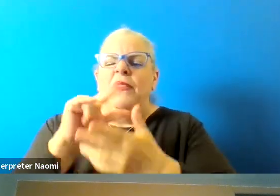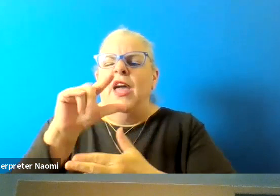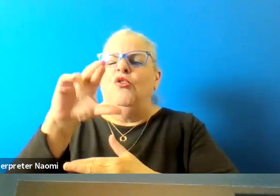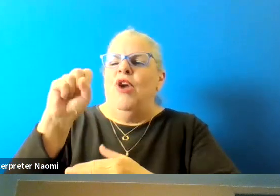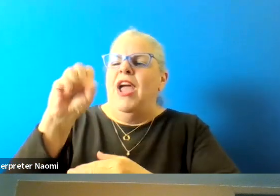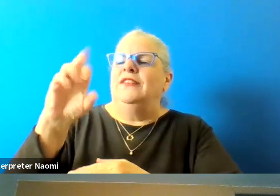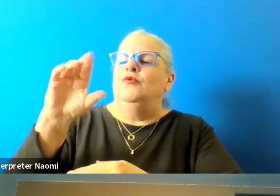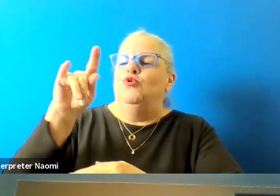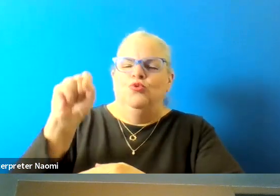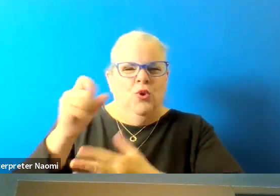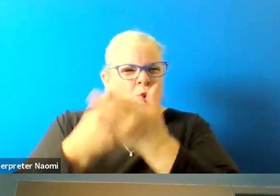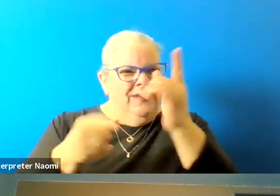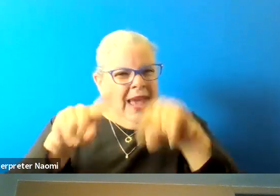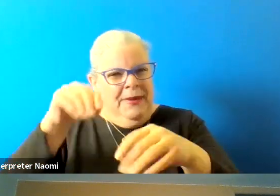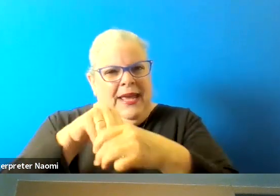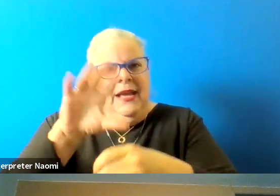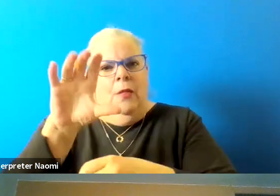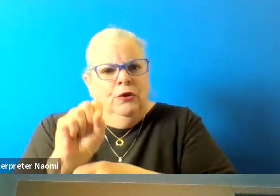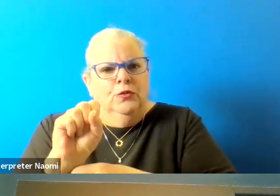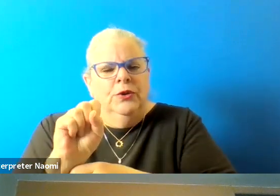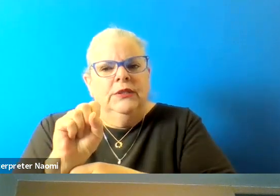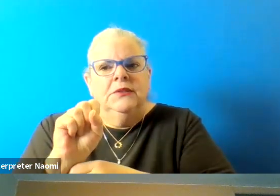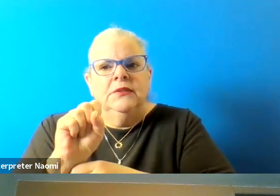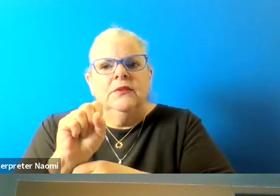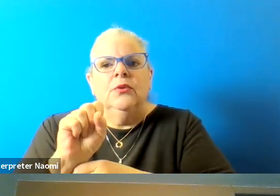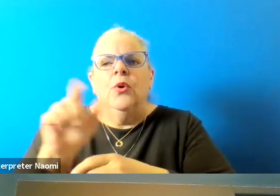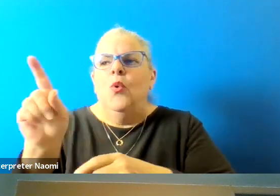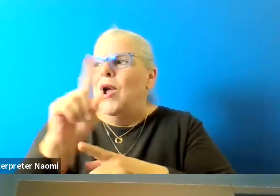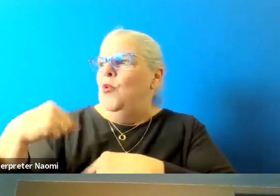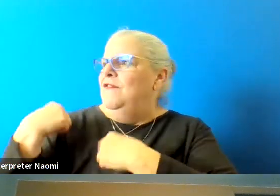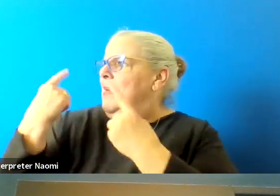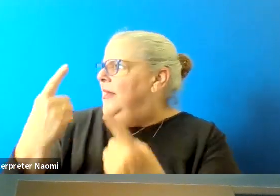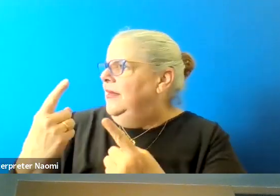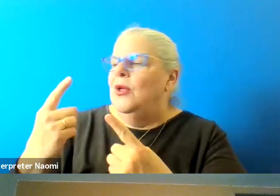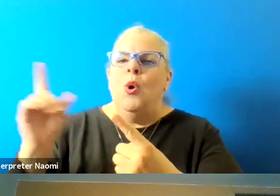what's going on in Colorado Springs, where we've been, where we're at, and where we're going.